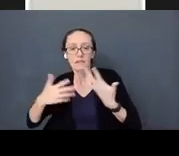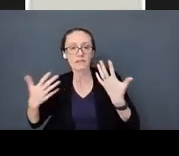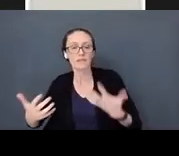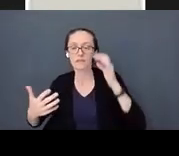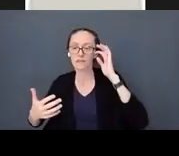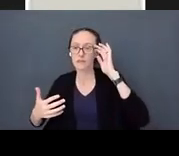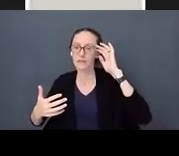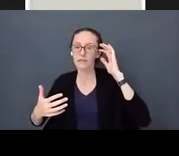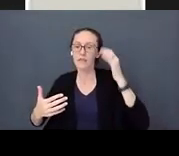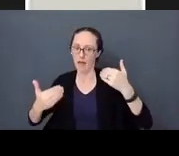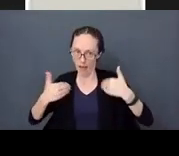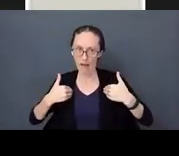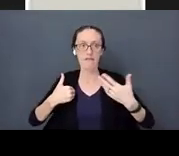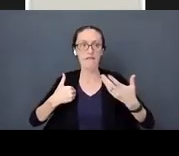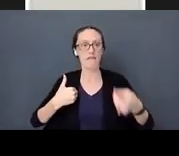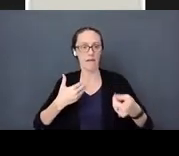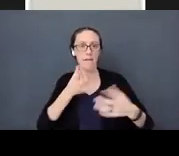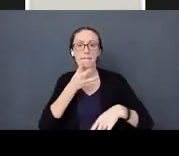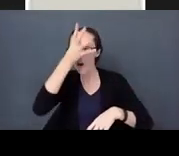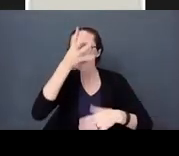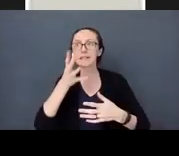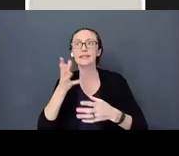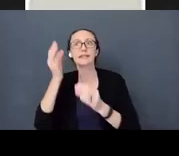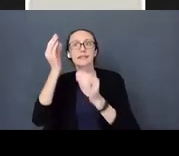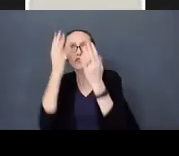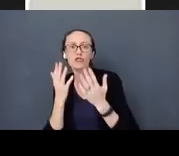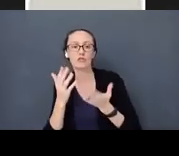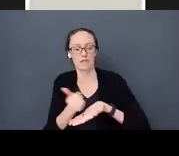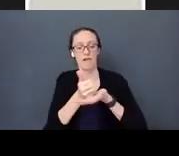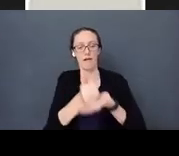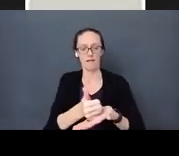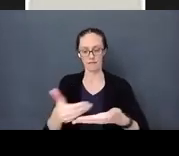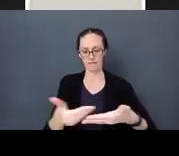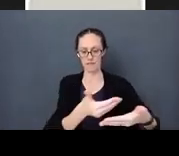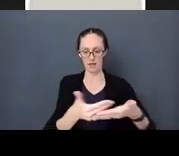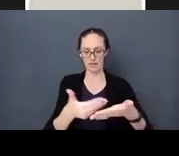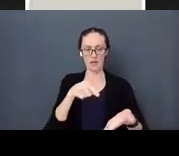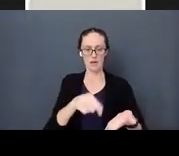Having parents and teachers help, we help the babies identify the emotions that they